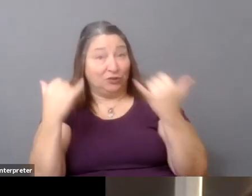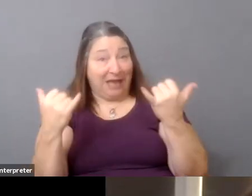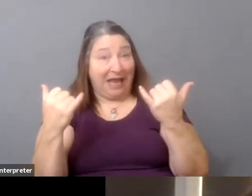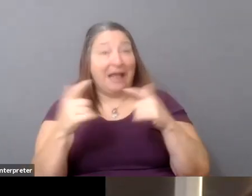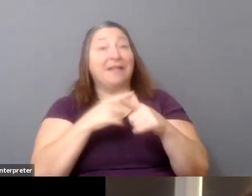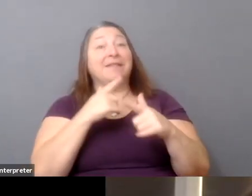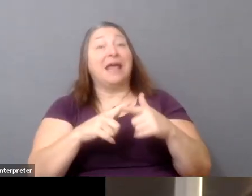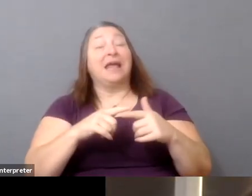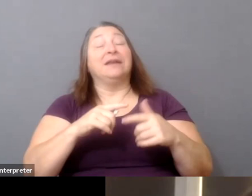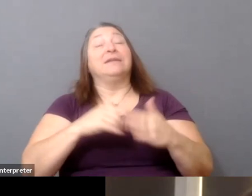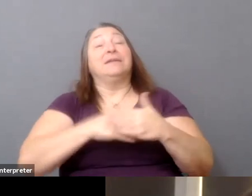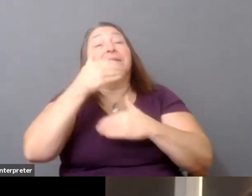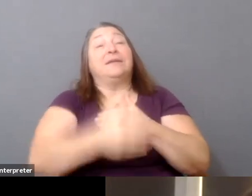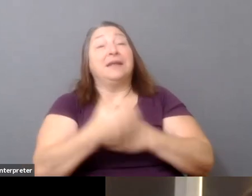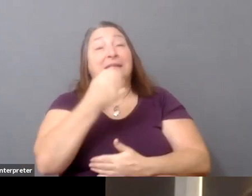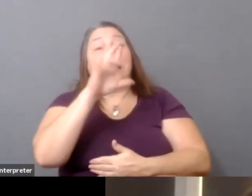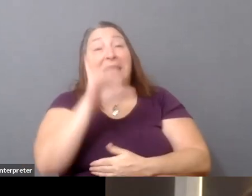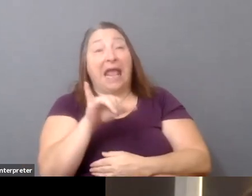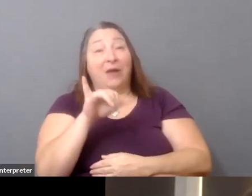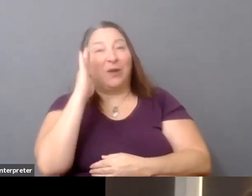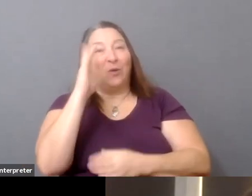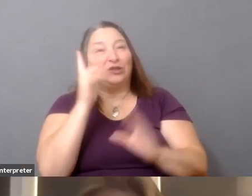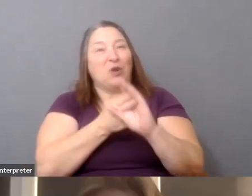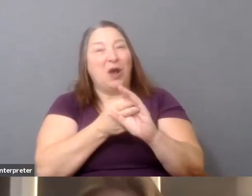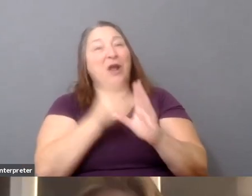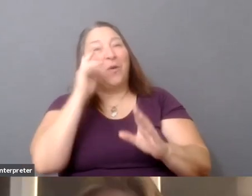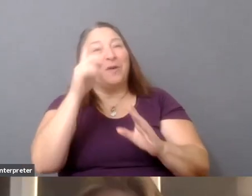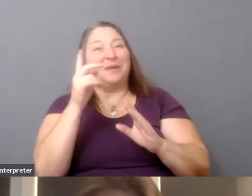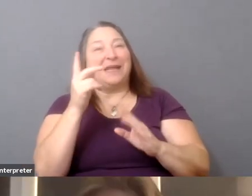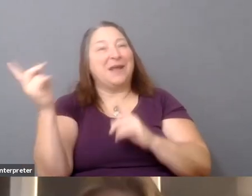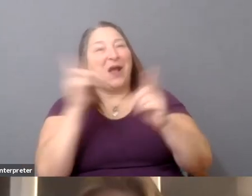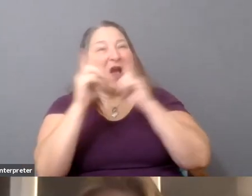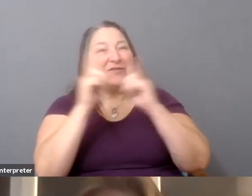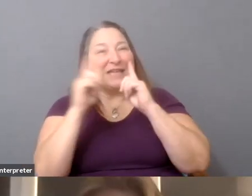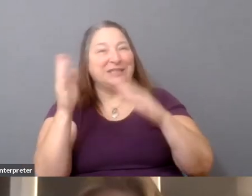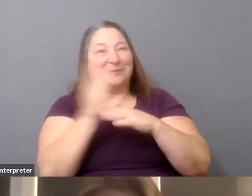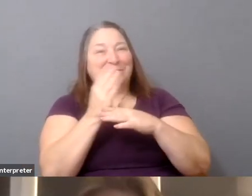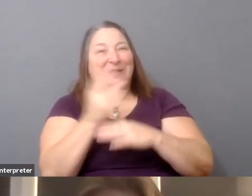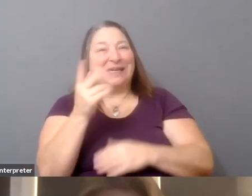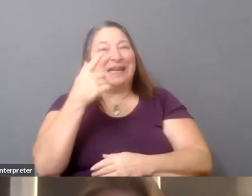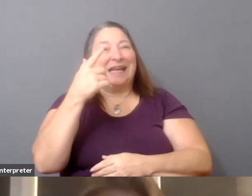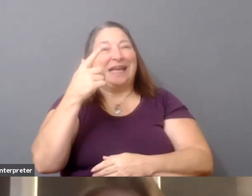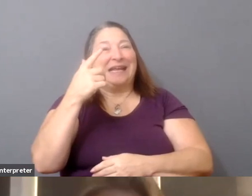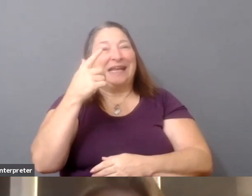And this is going to be a self-moderated conversation between Karin and Gary. Karin will join her, and they'll talk